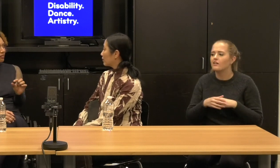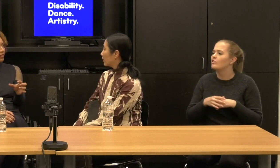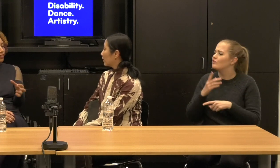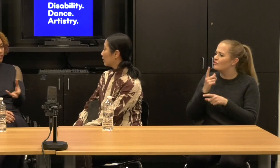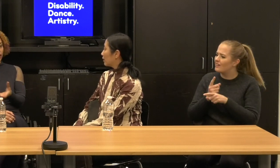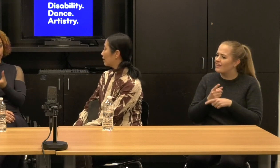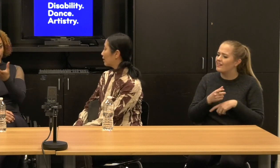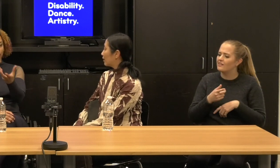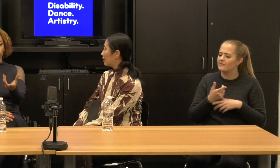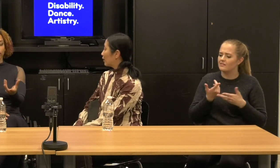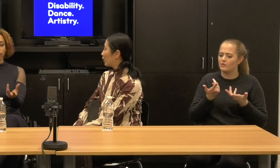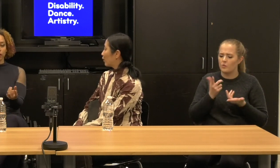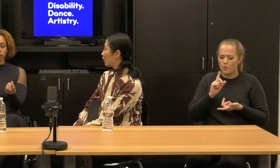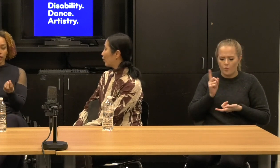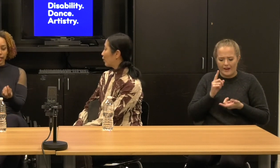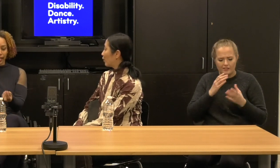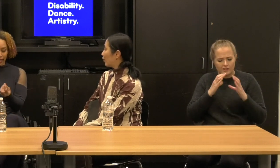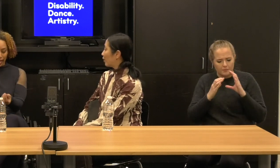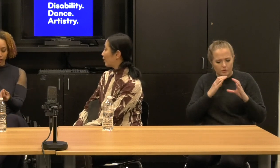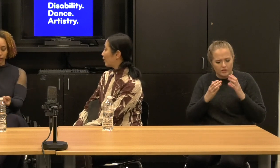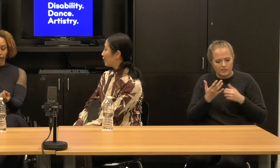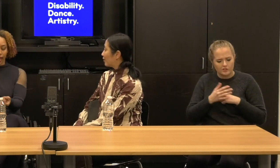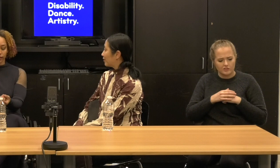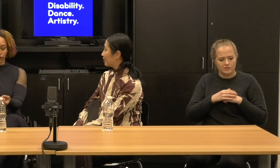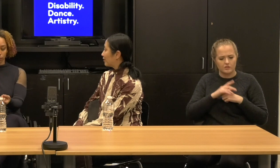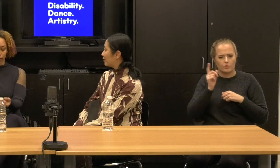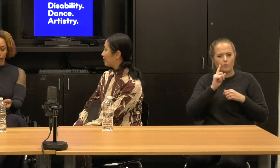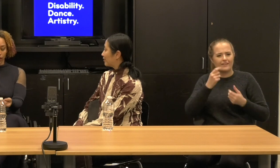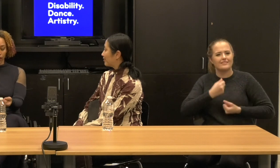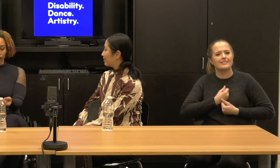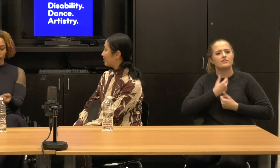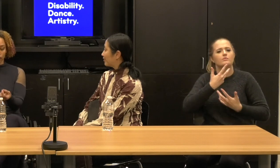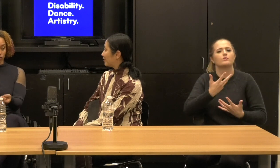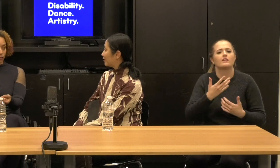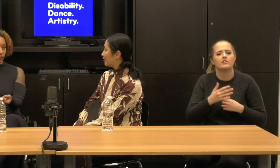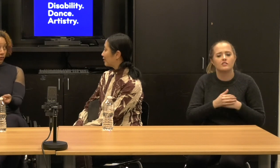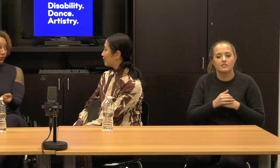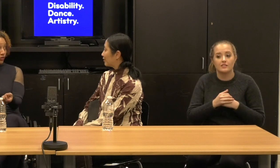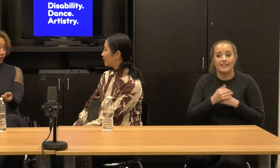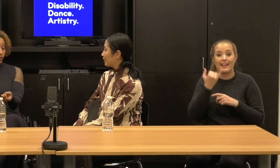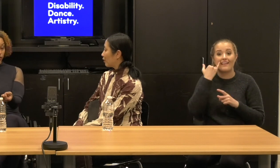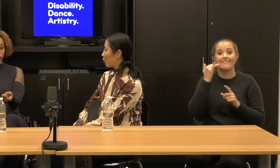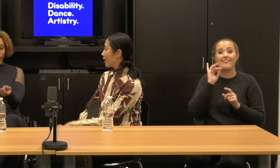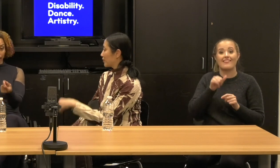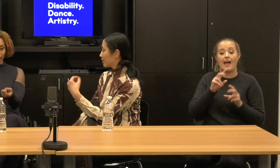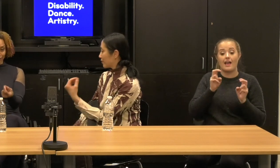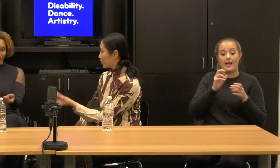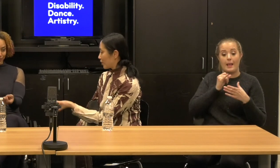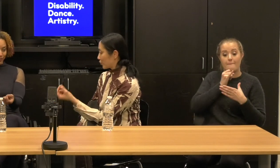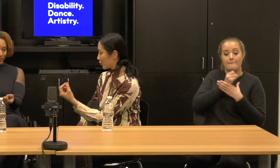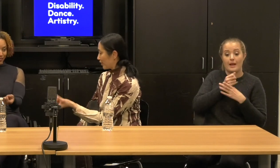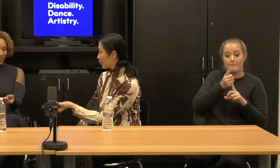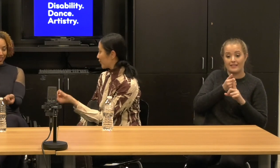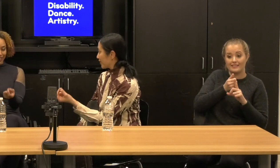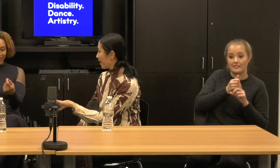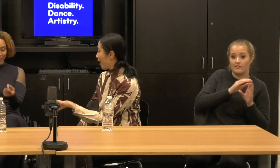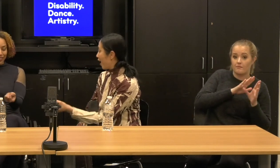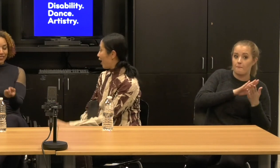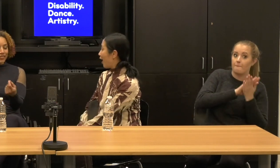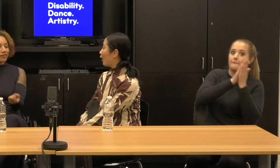Is it like, what if we really allow that to be our driving force versus this gesture interest?